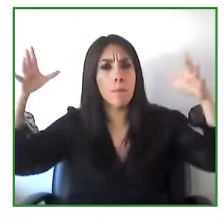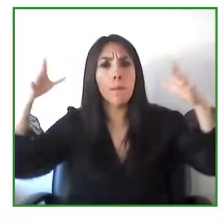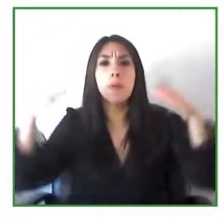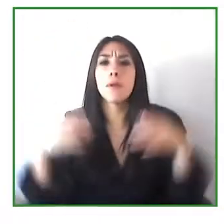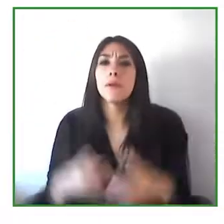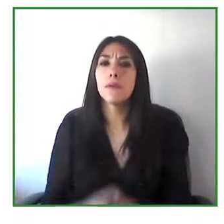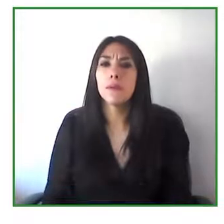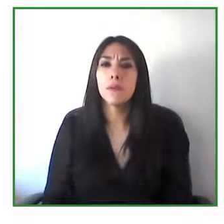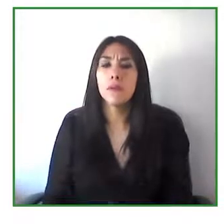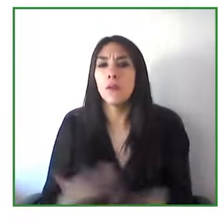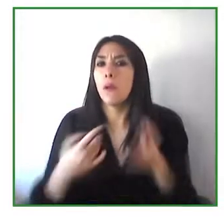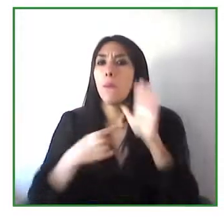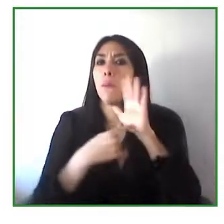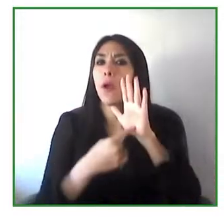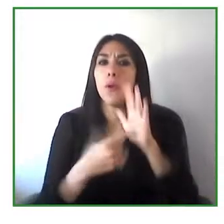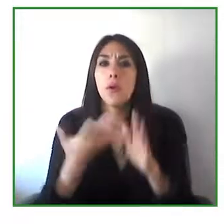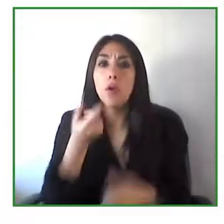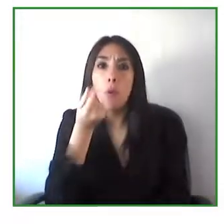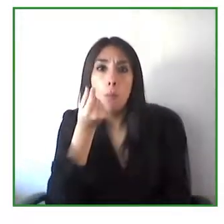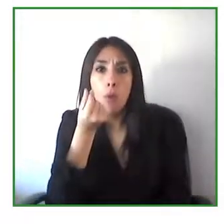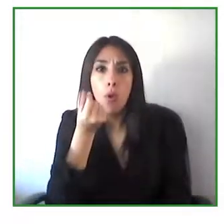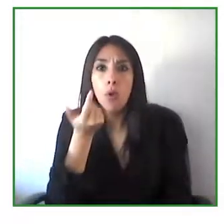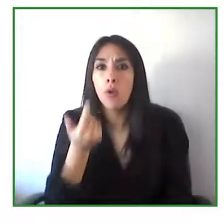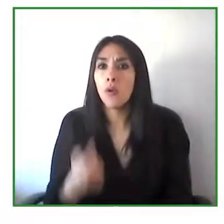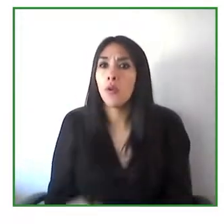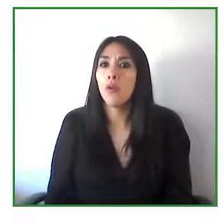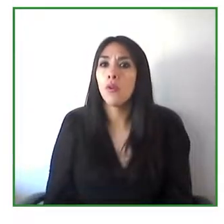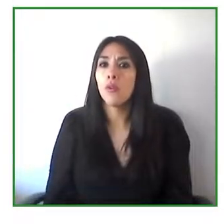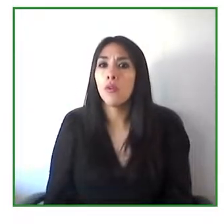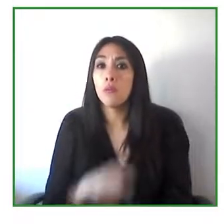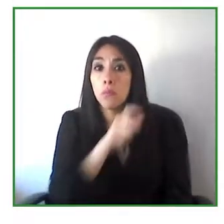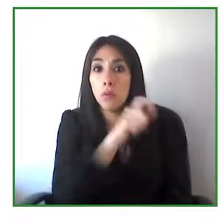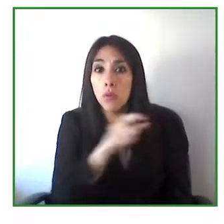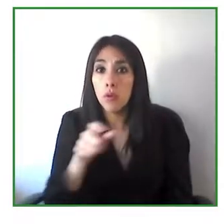and that doesn't actually allow all popular members of the community to